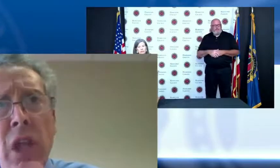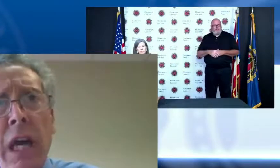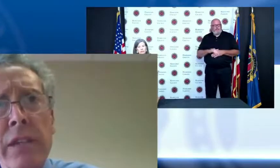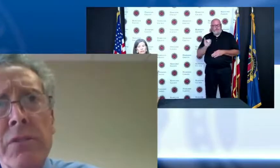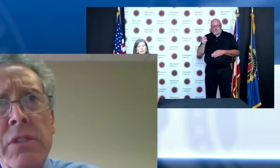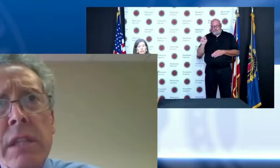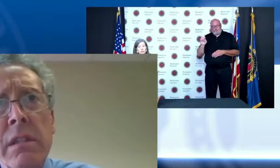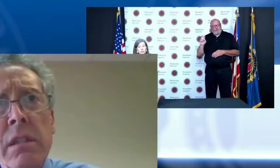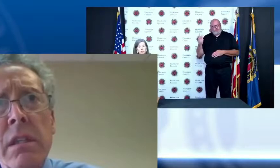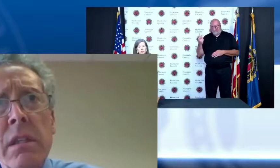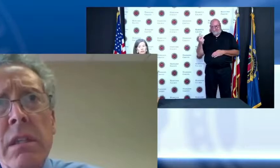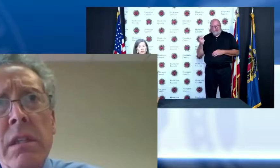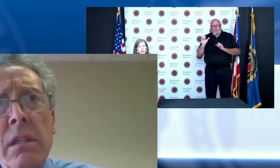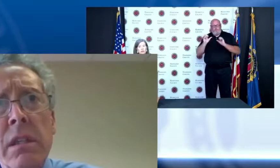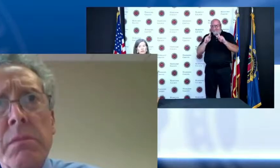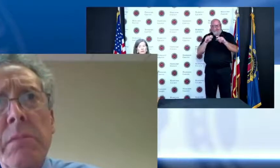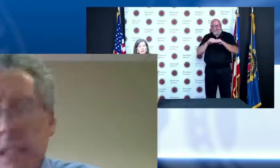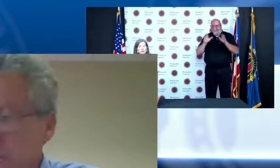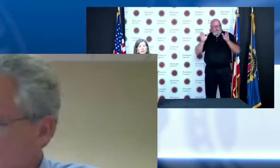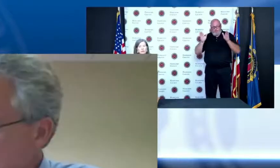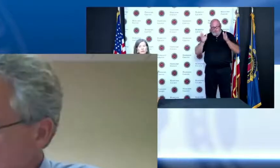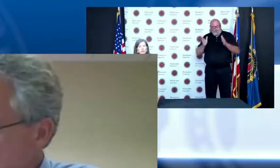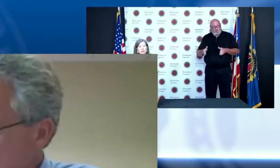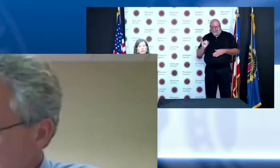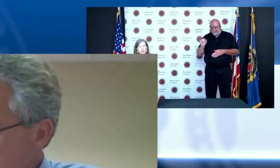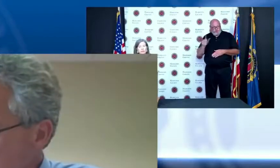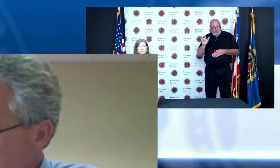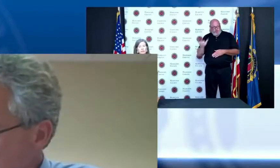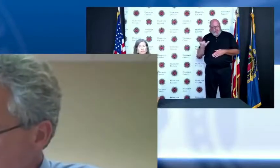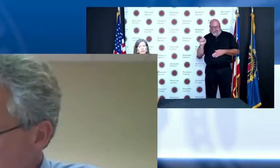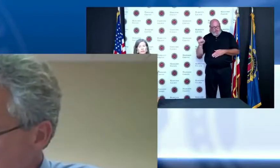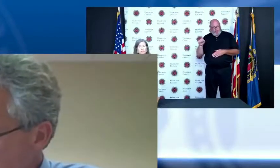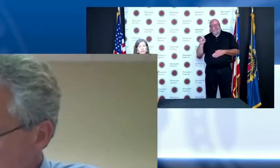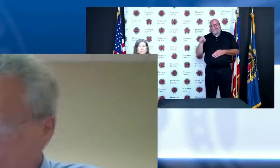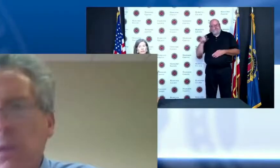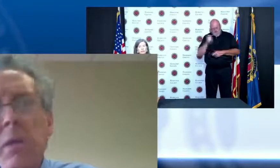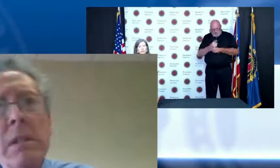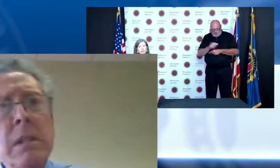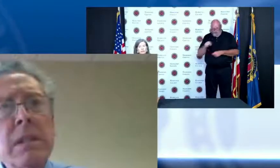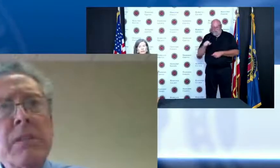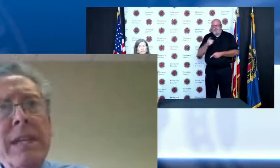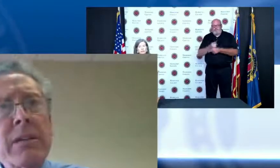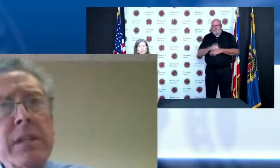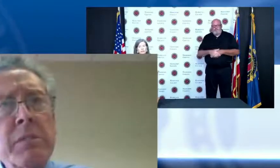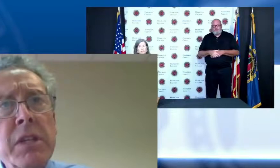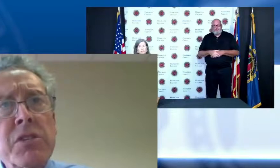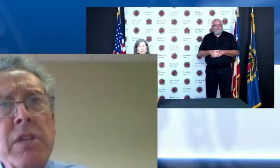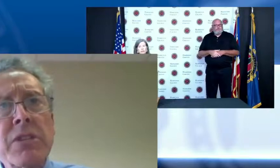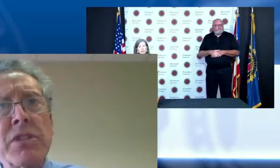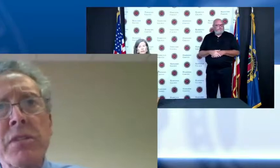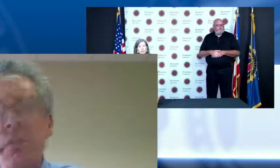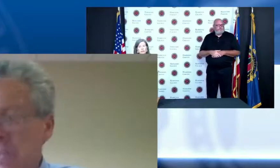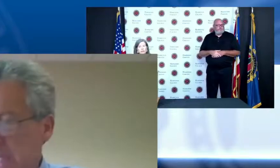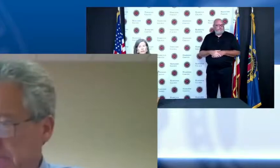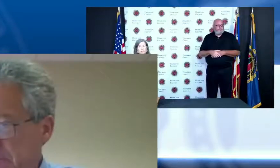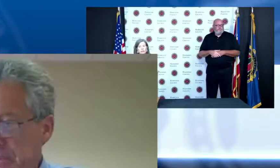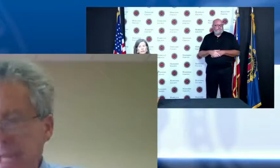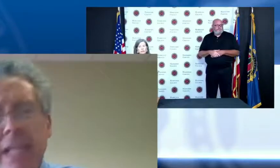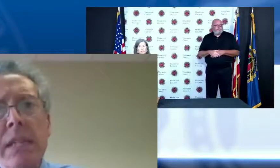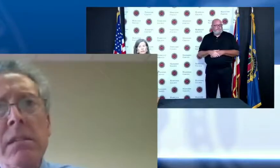July you said that's right back in person in July and what will the County Administration setting